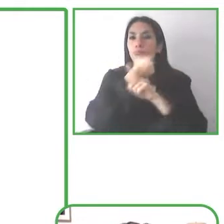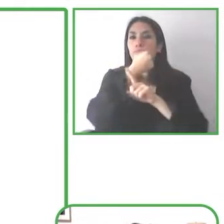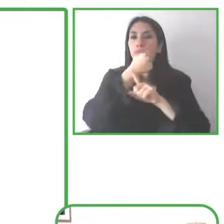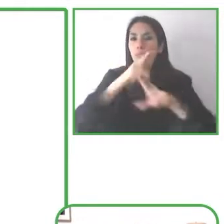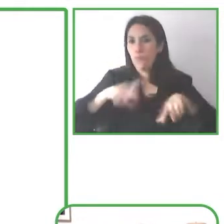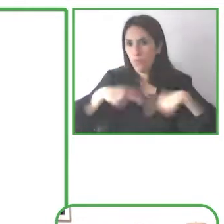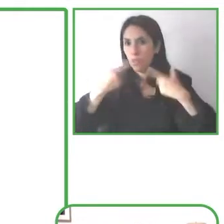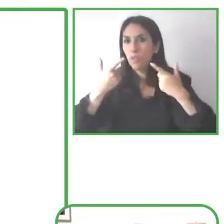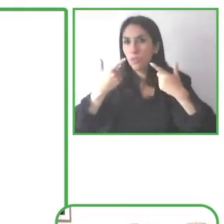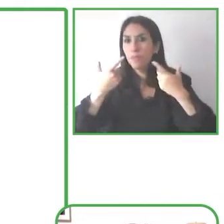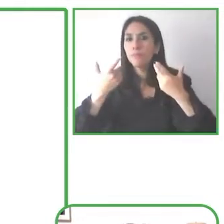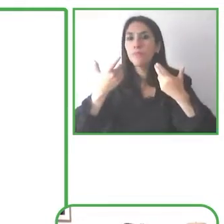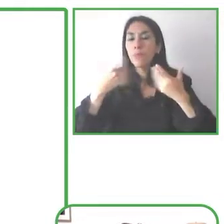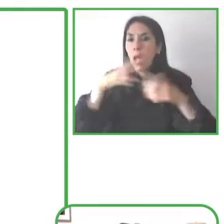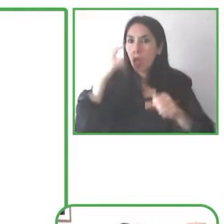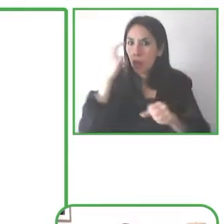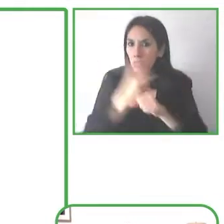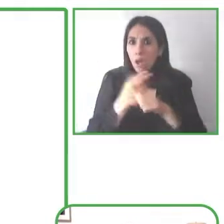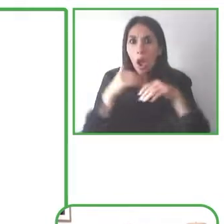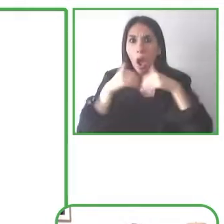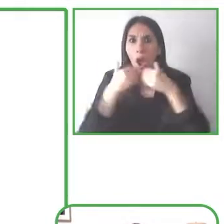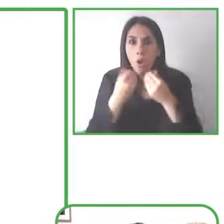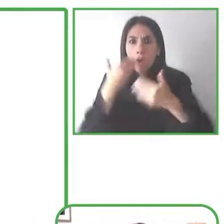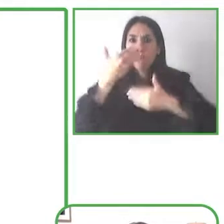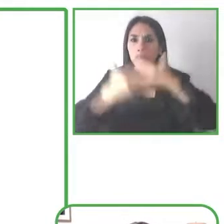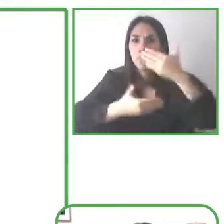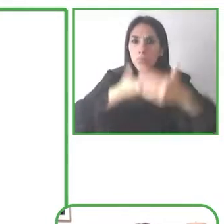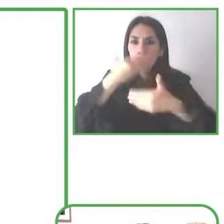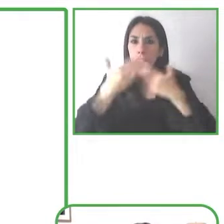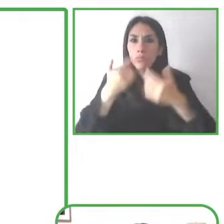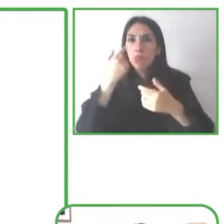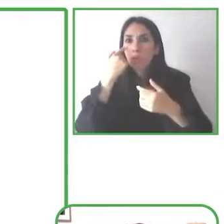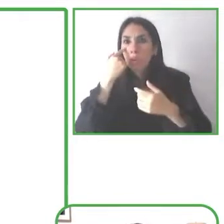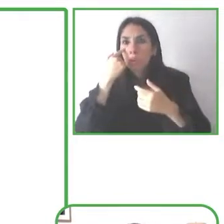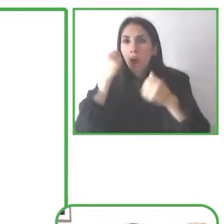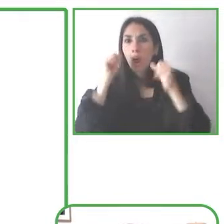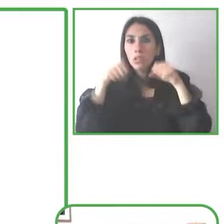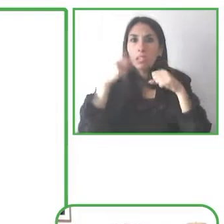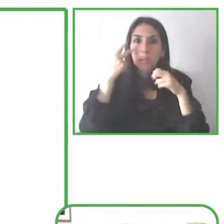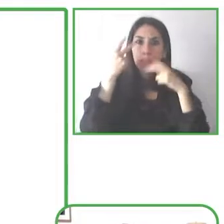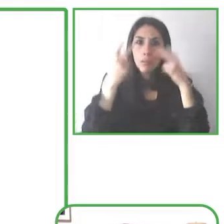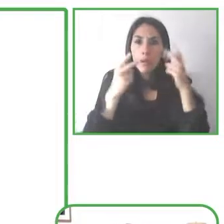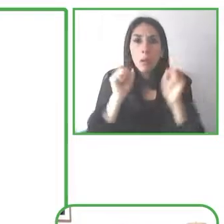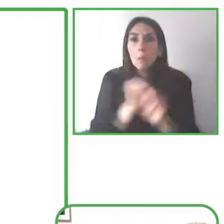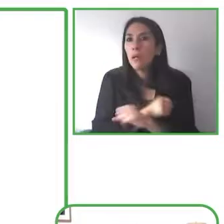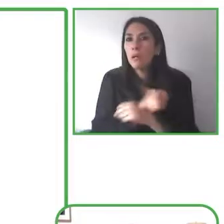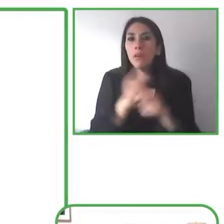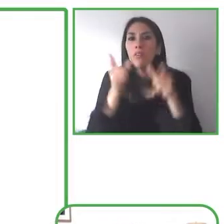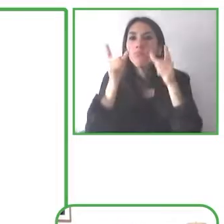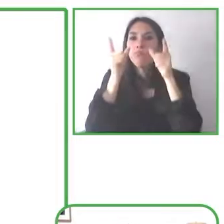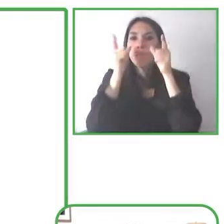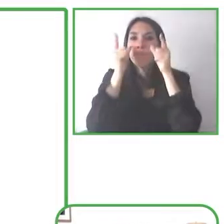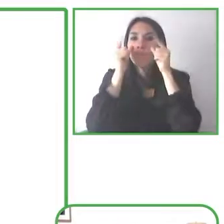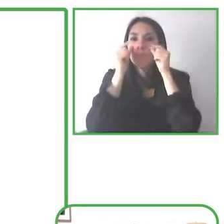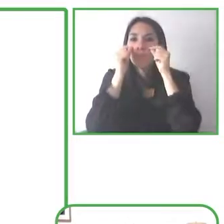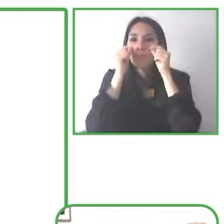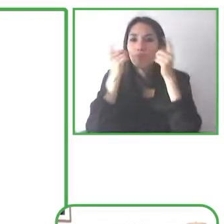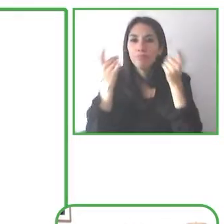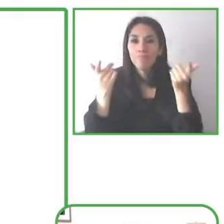was no longer able to use my vision to read or to see the chalkboard in school to recognize faces so it was huge